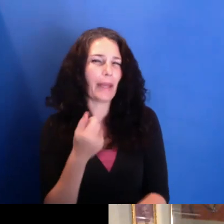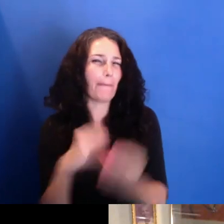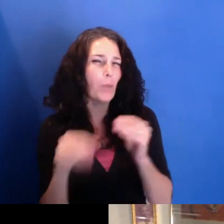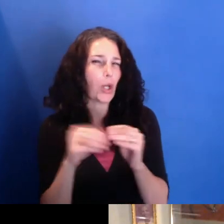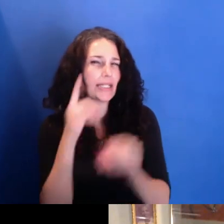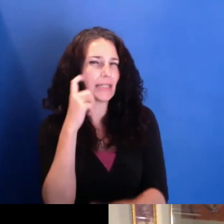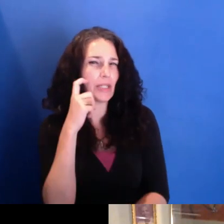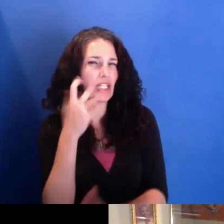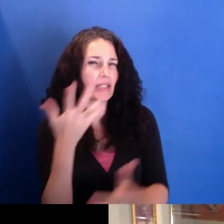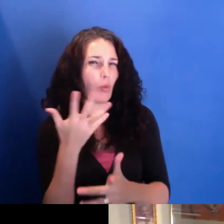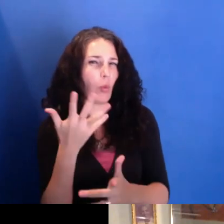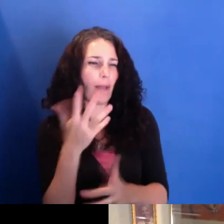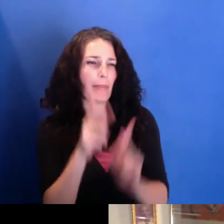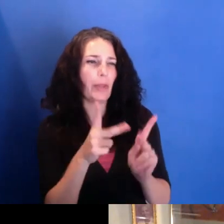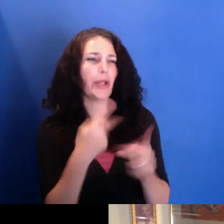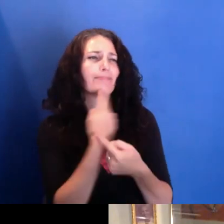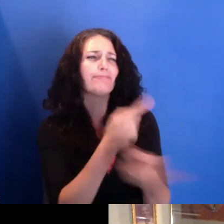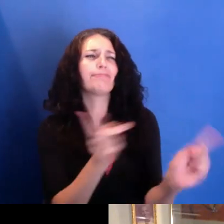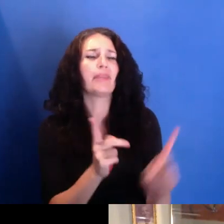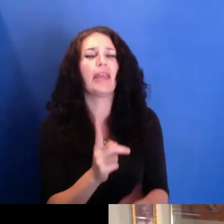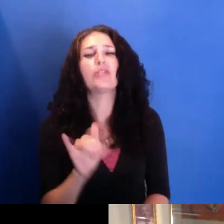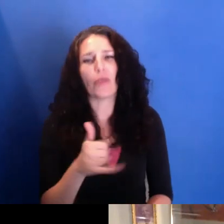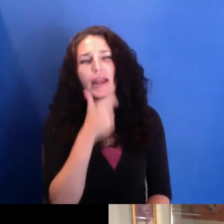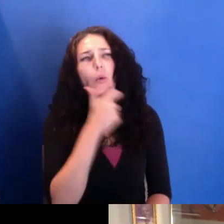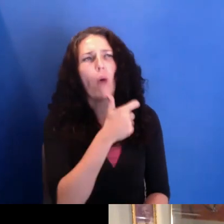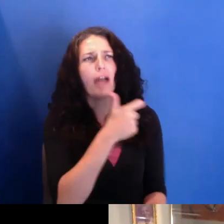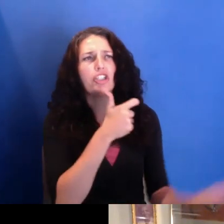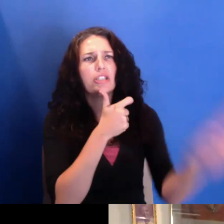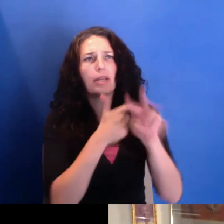you know, talking about filmmakers that were making films, you know, around that time,